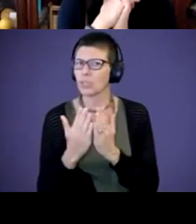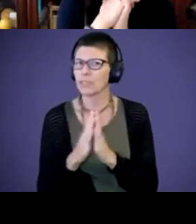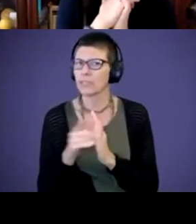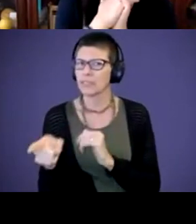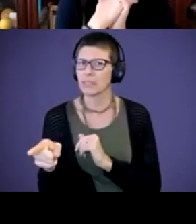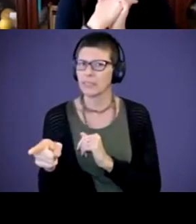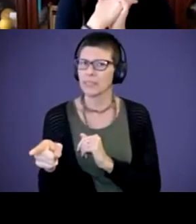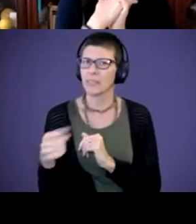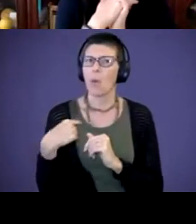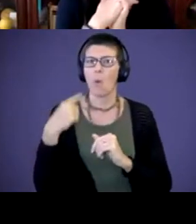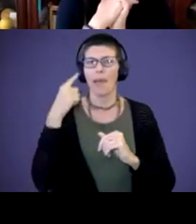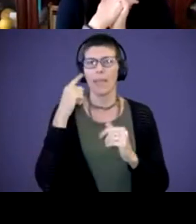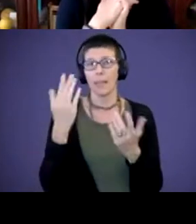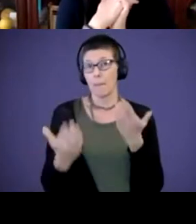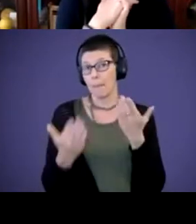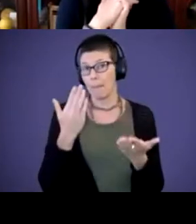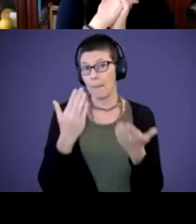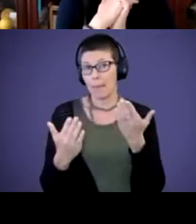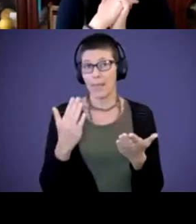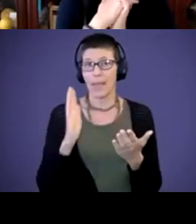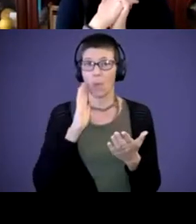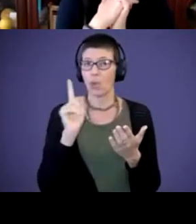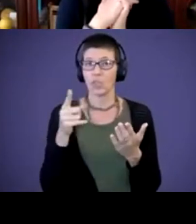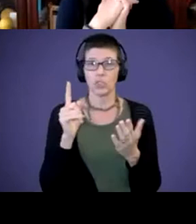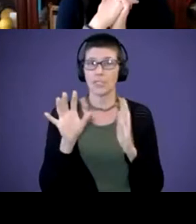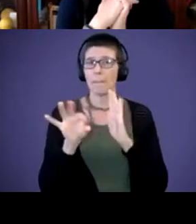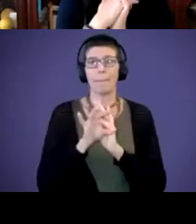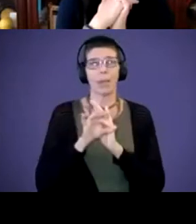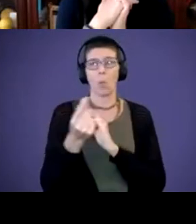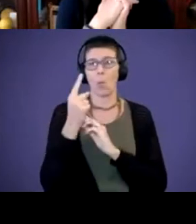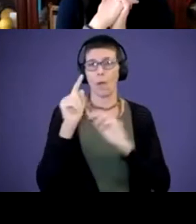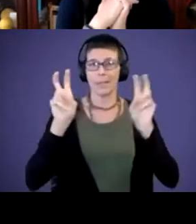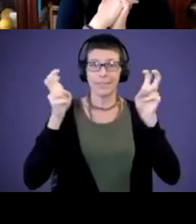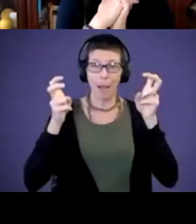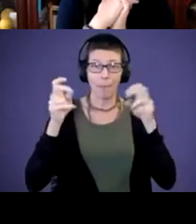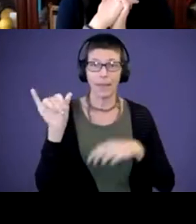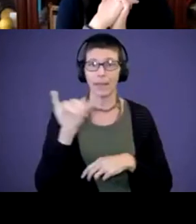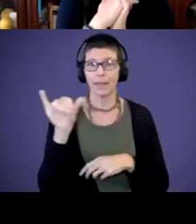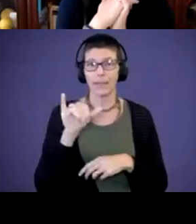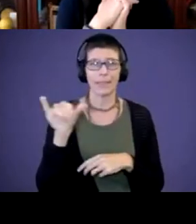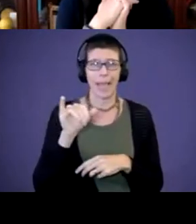I think maybe I'm going to just pick a topic, like, bugs or something, and then